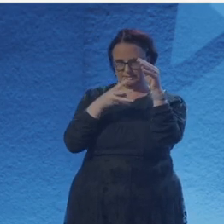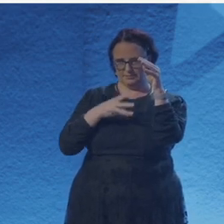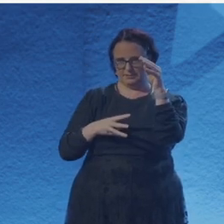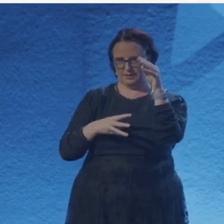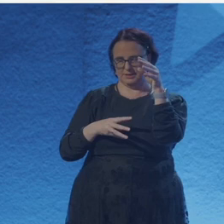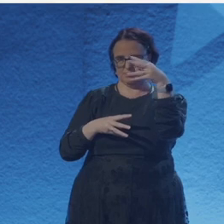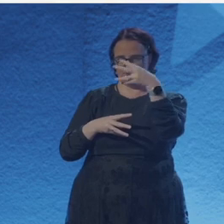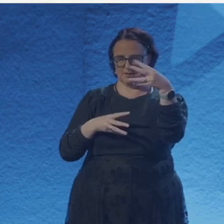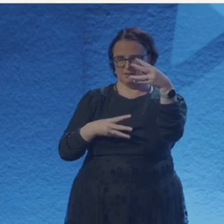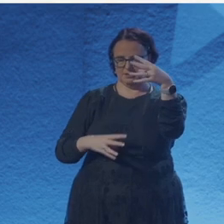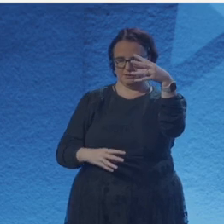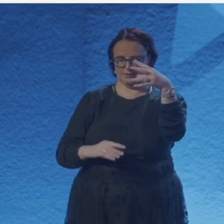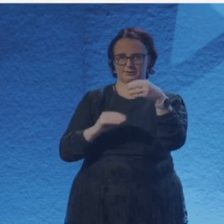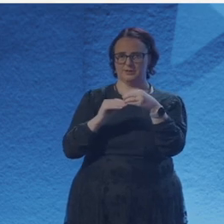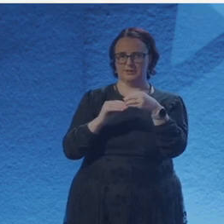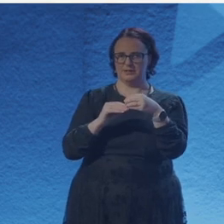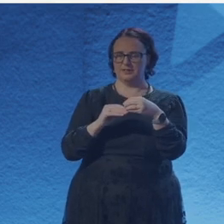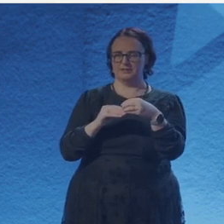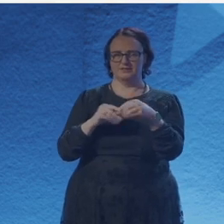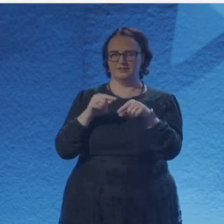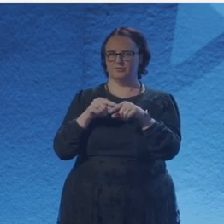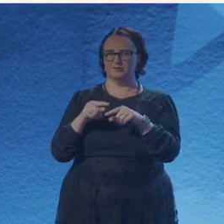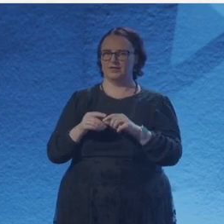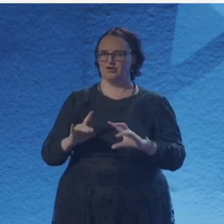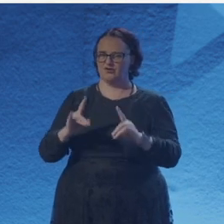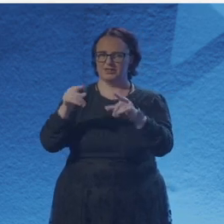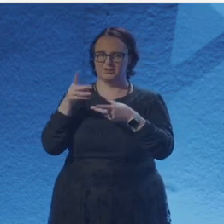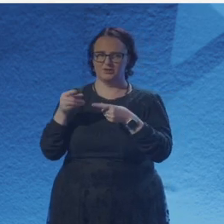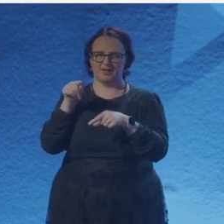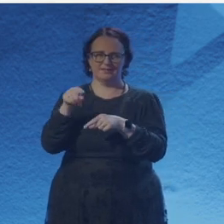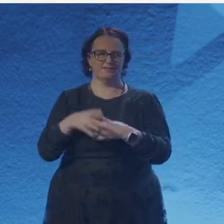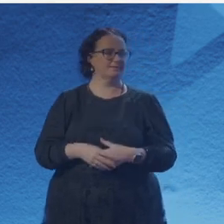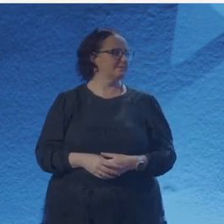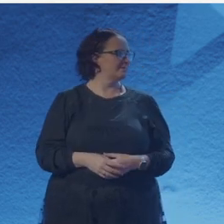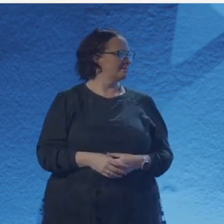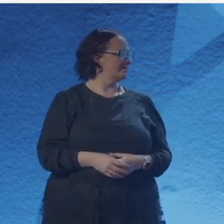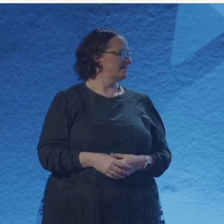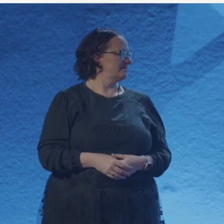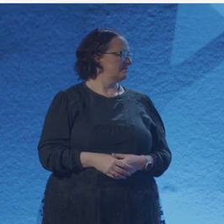which is known as a crown of sonnets, which is where the sonnet itself is 14 lines.